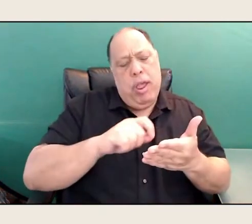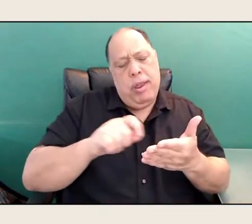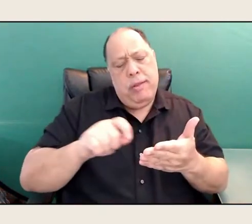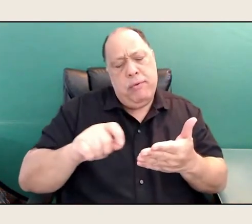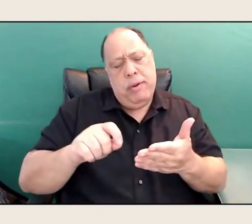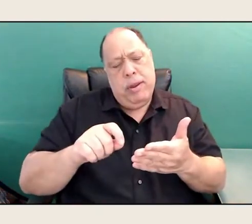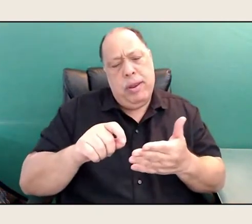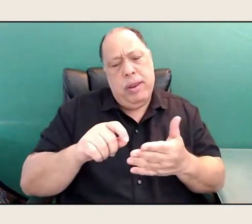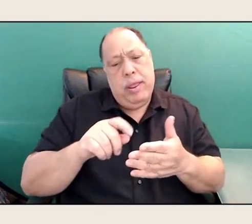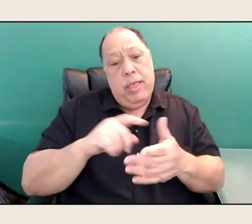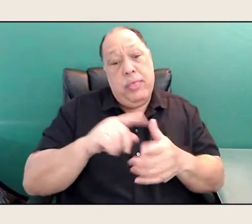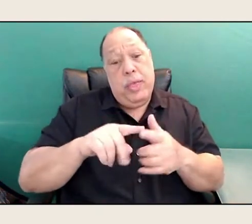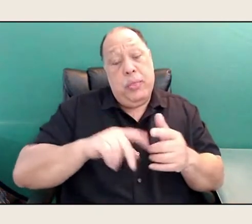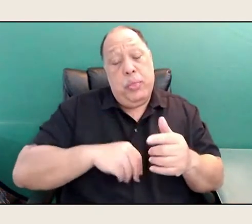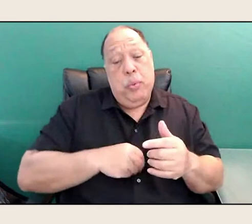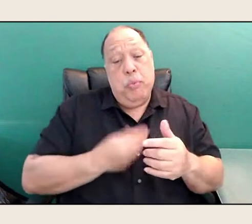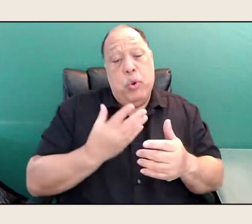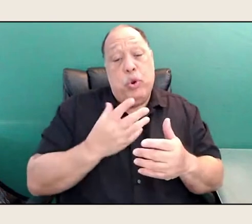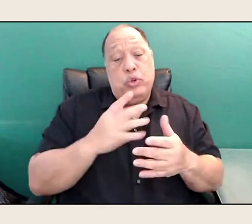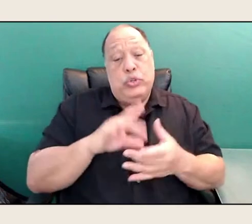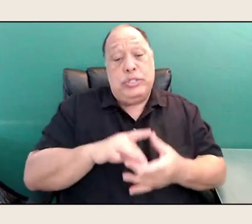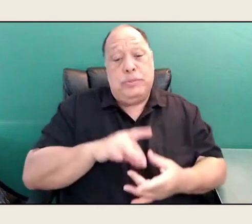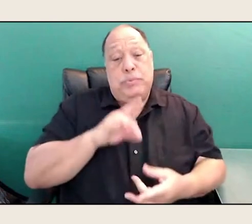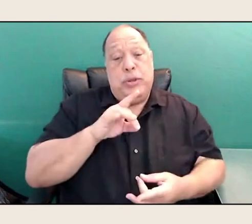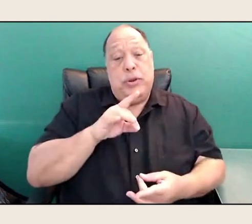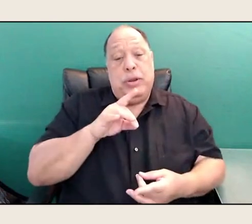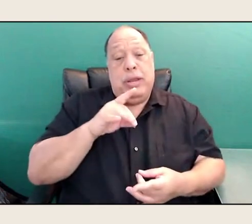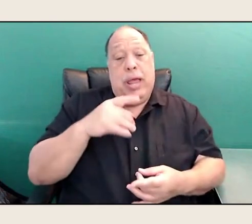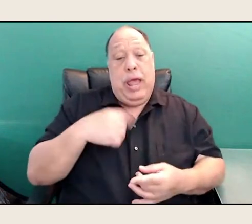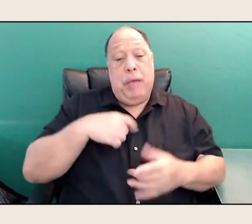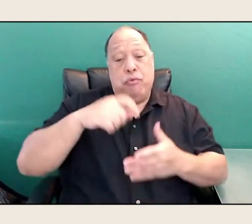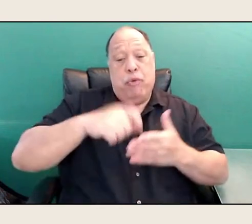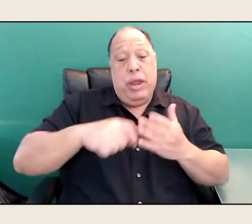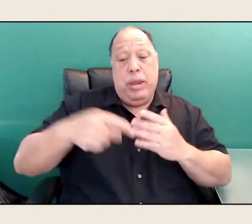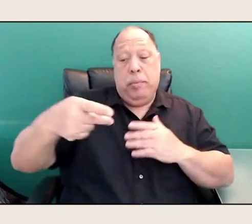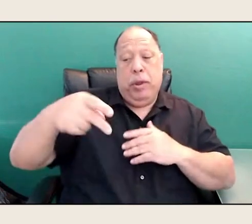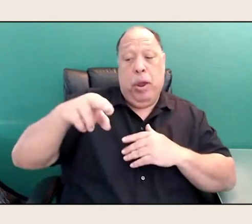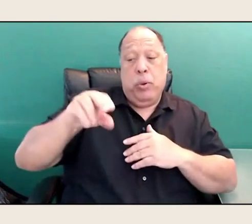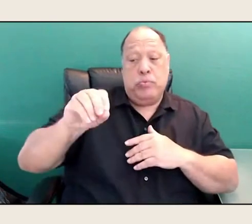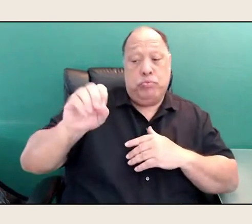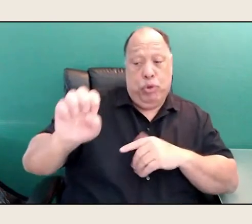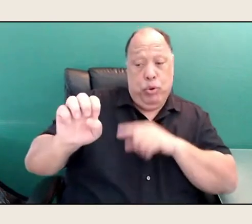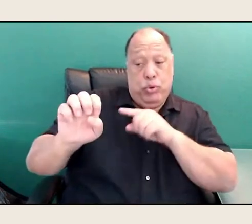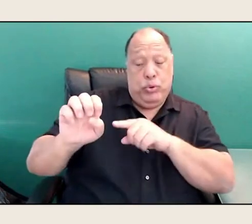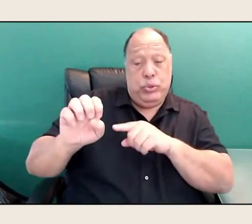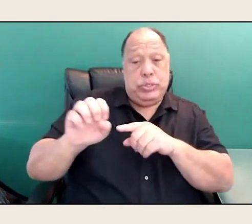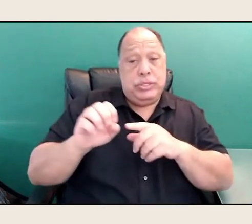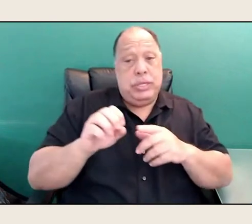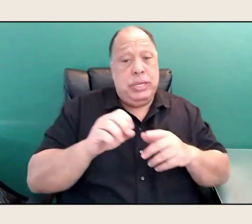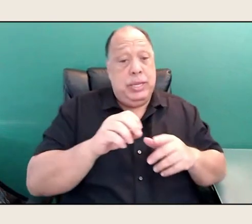yes I'm writing prose, but poetry is still there, if I play saxophone, it's poetry for me.